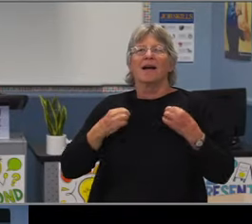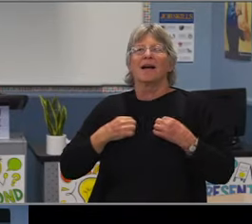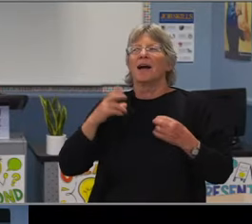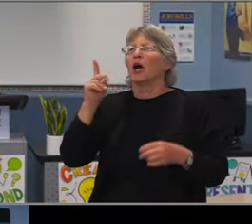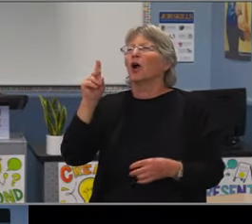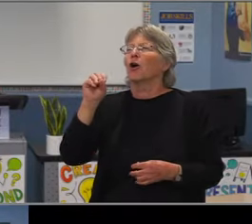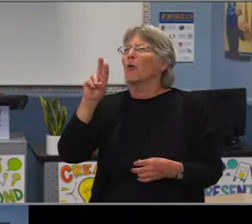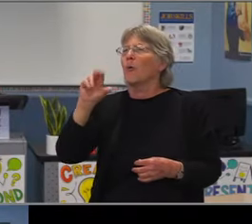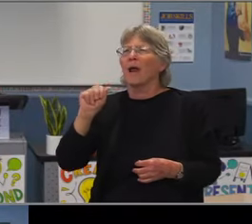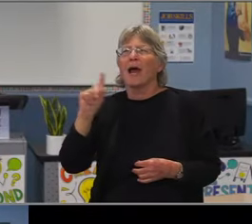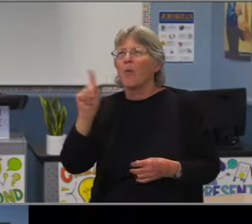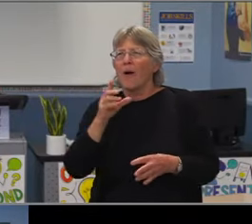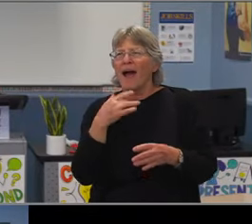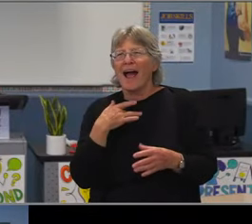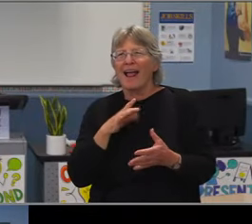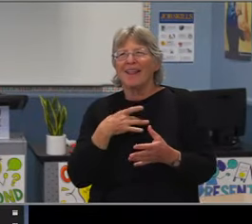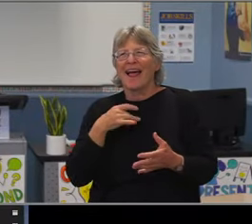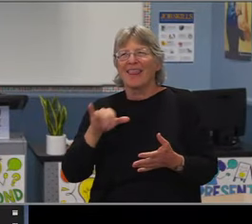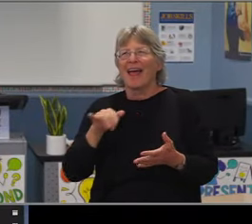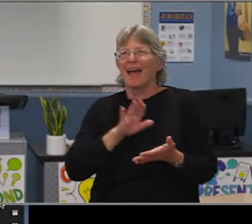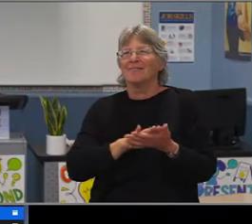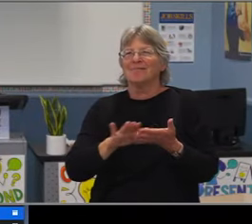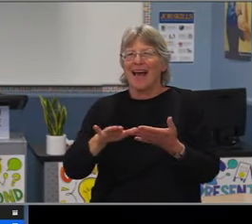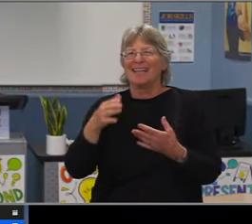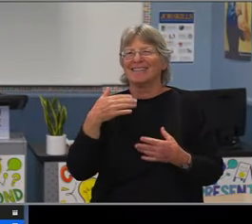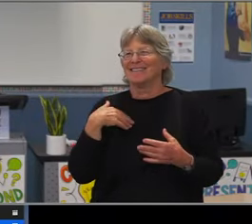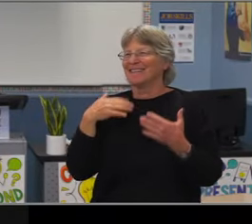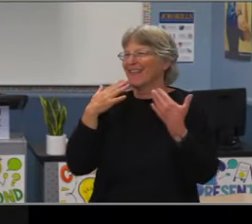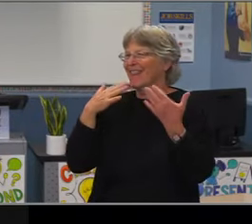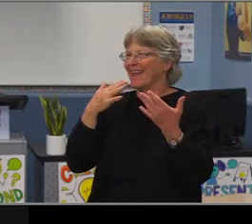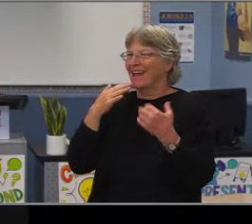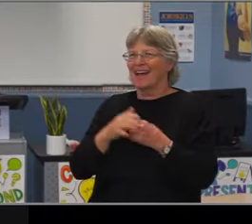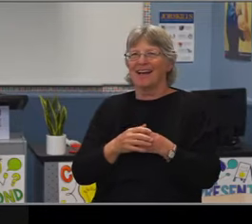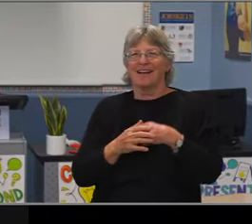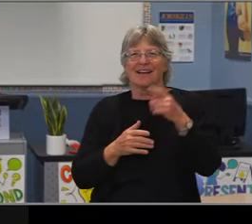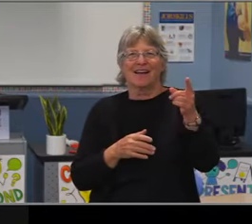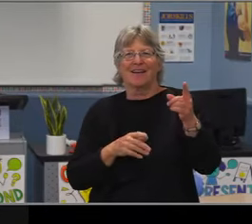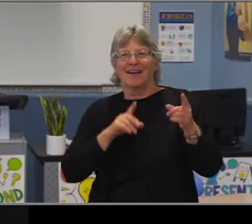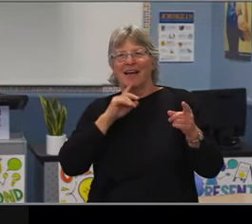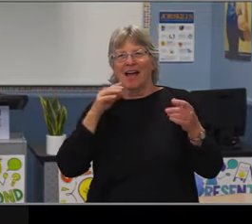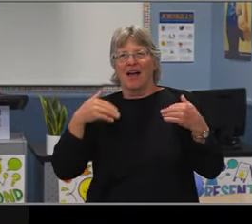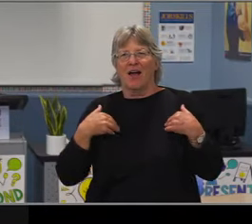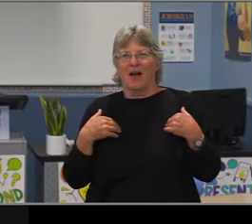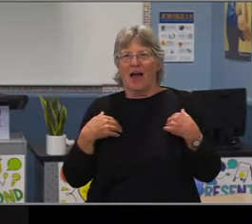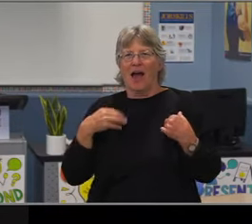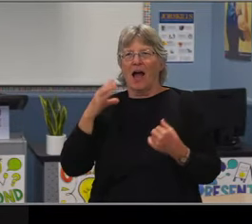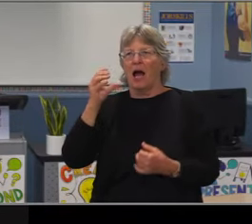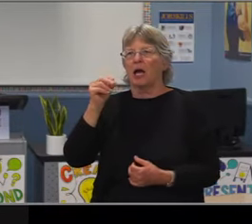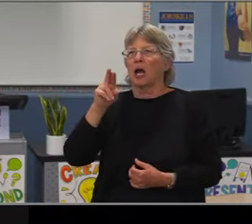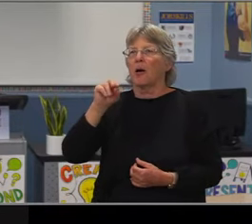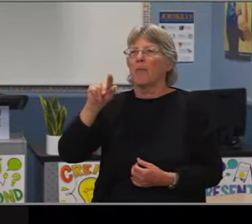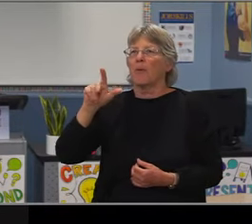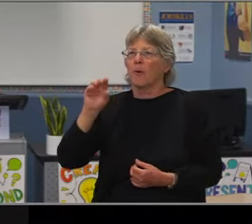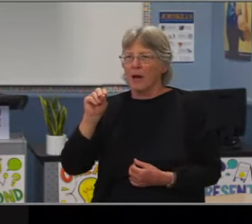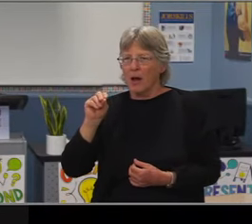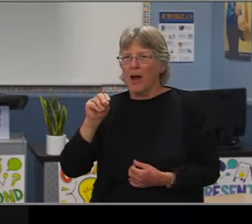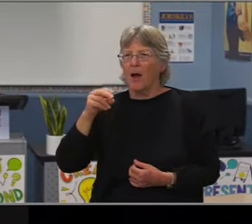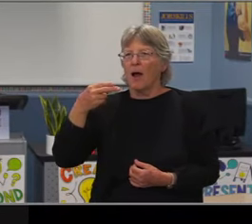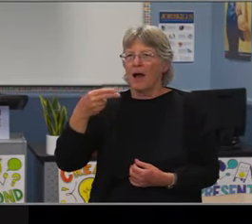So there's a lot of good news and a lot of great work that has been done by our LatinX students since 2011,